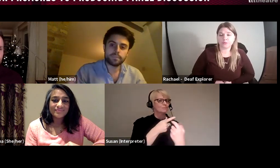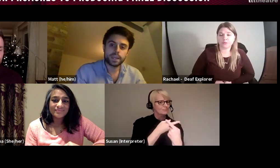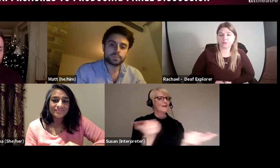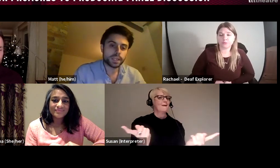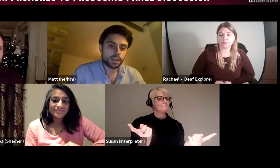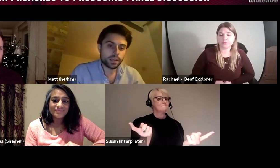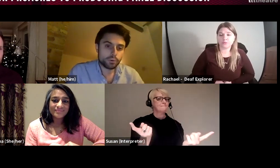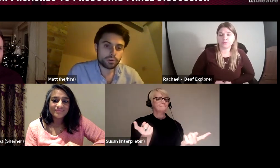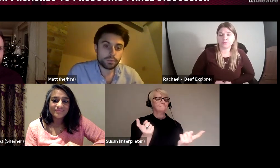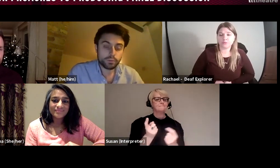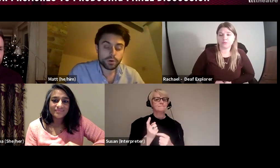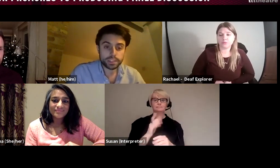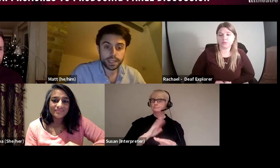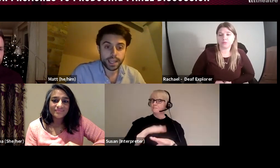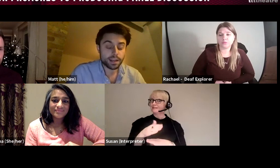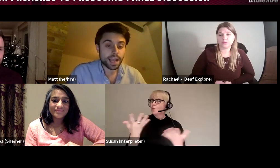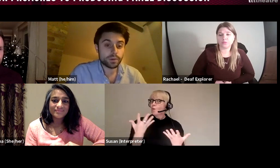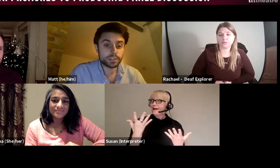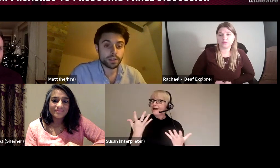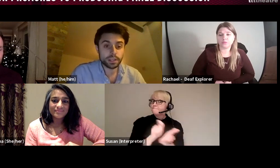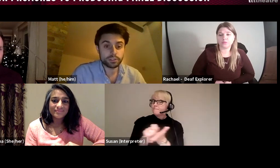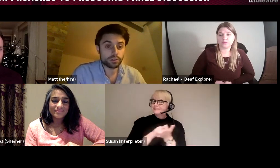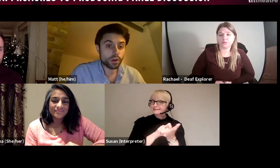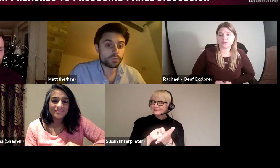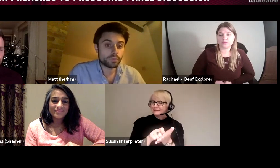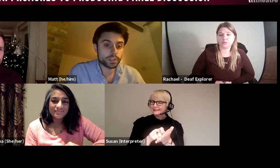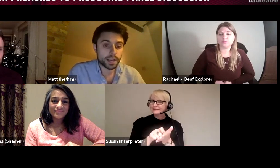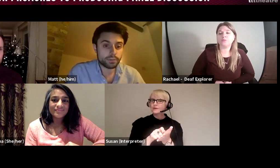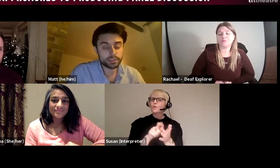it's particularly important if you're marketing in a language that's not your first language so